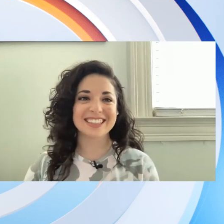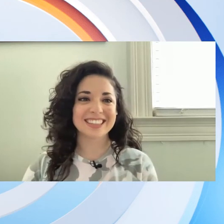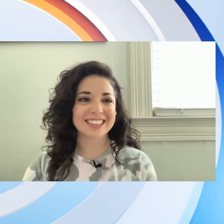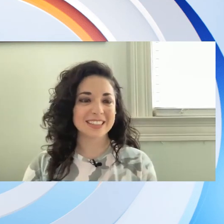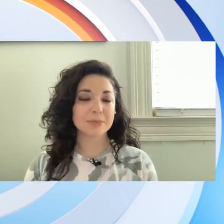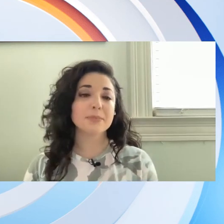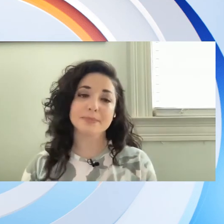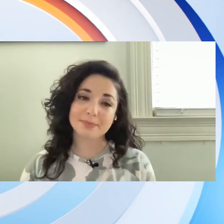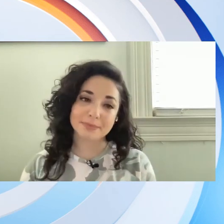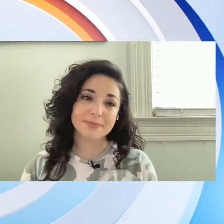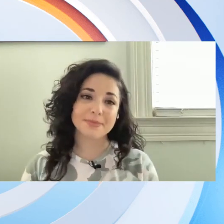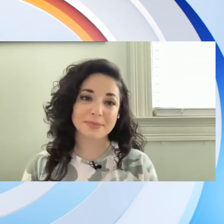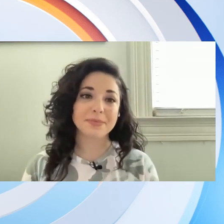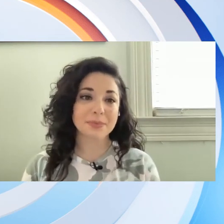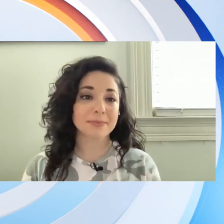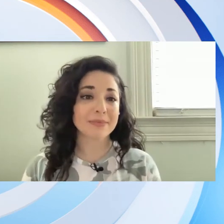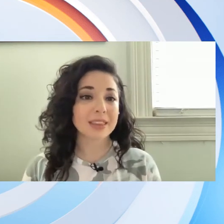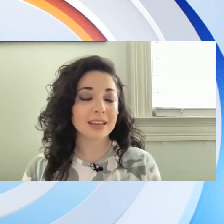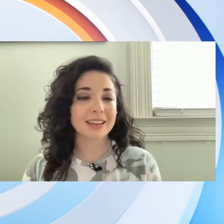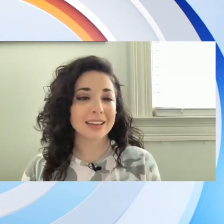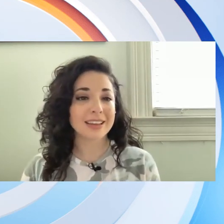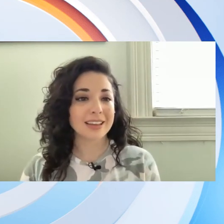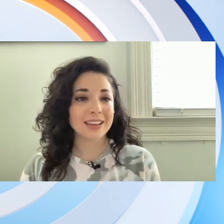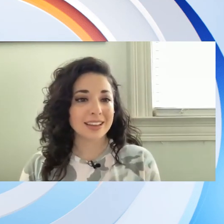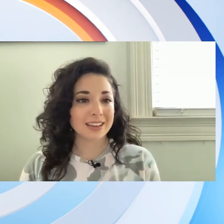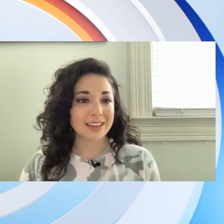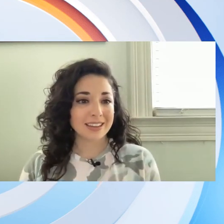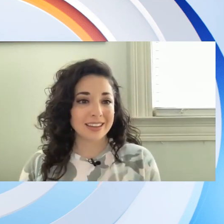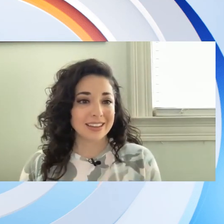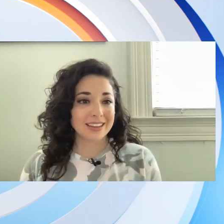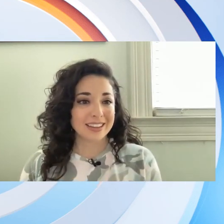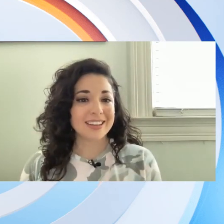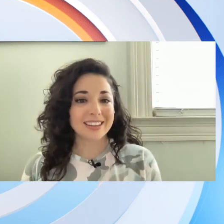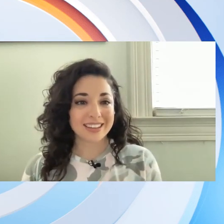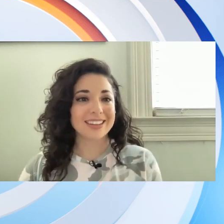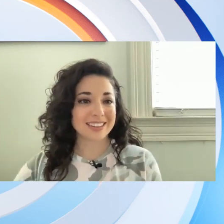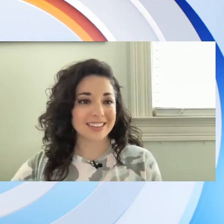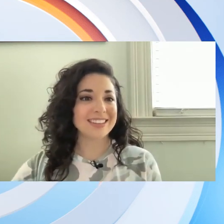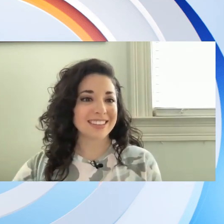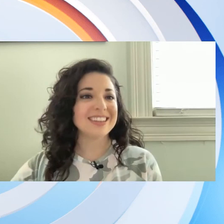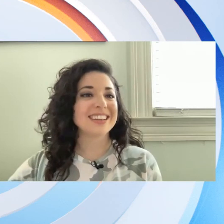you know view as maybe a negative into the biggest positive and you could just see from their smiles